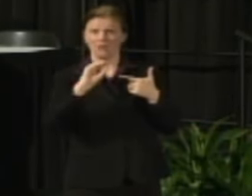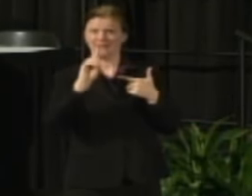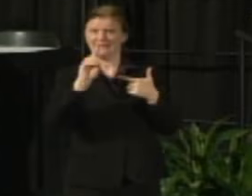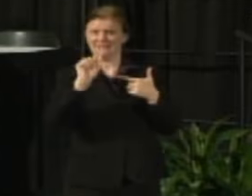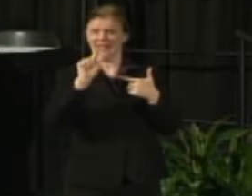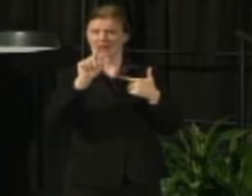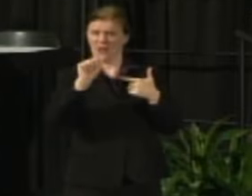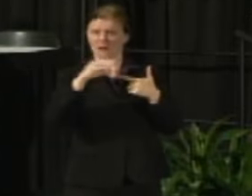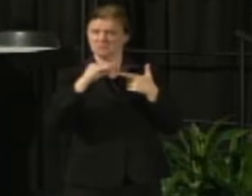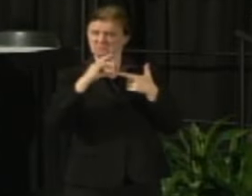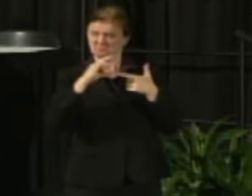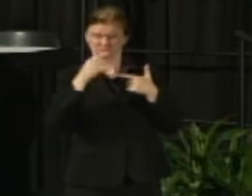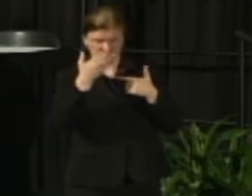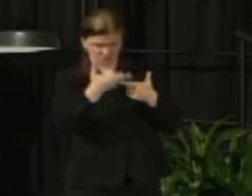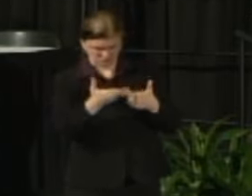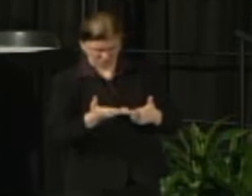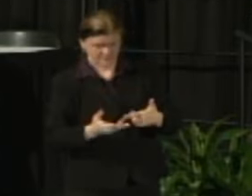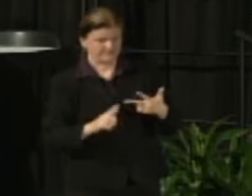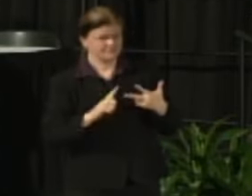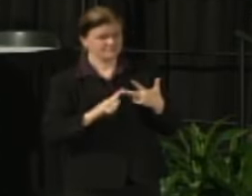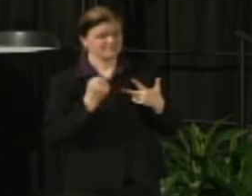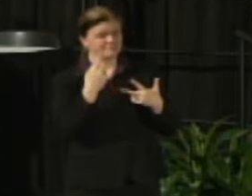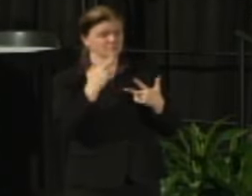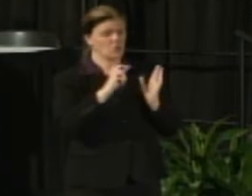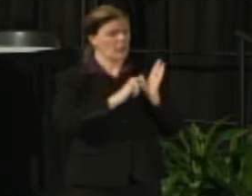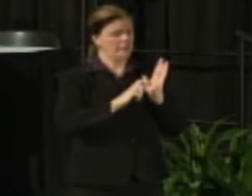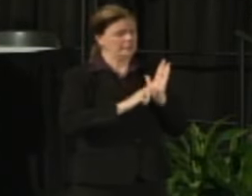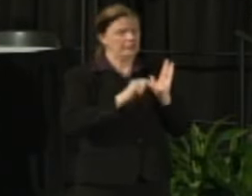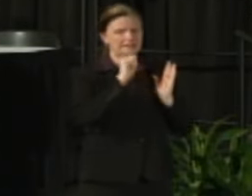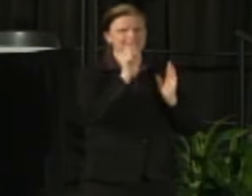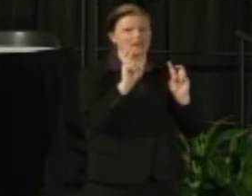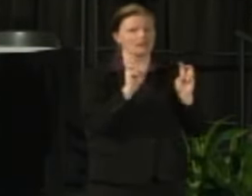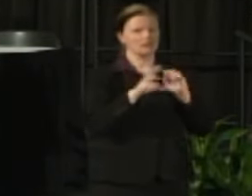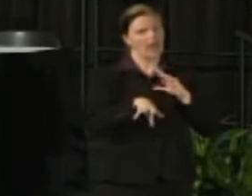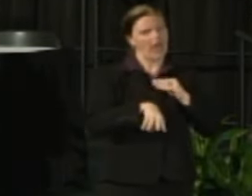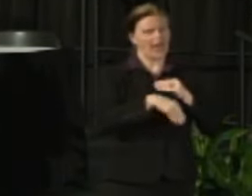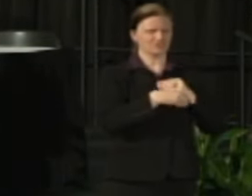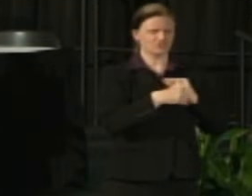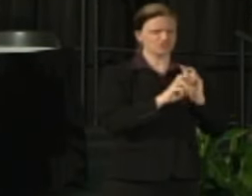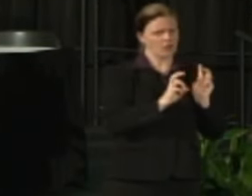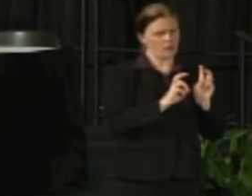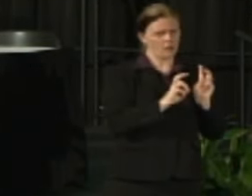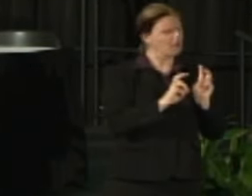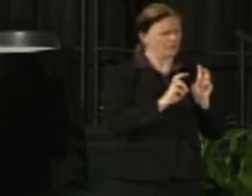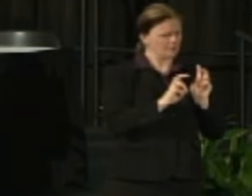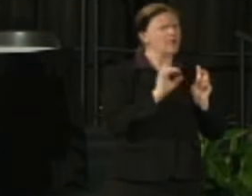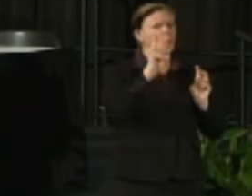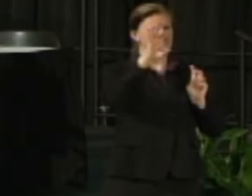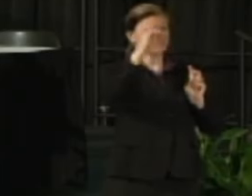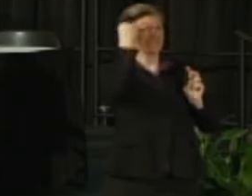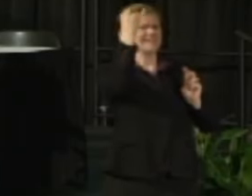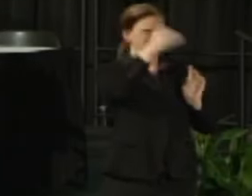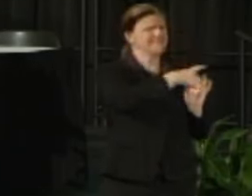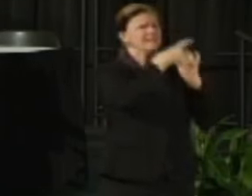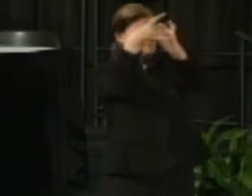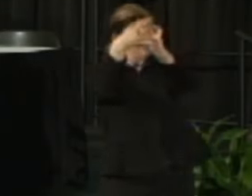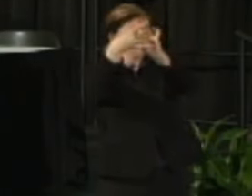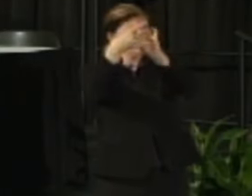He also pointed out that research is not an extra and linked that back to the Wisconsin Idea and I will link it forward to UW Milwaukee